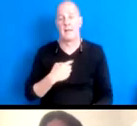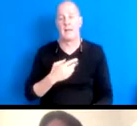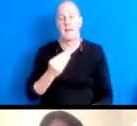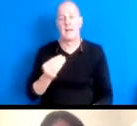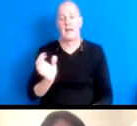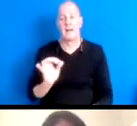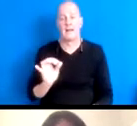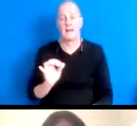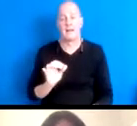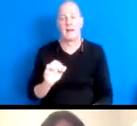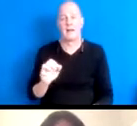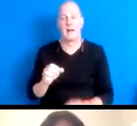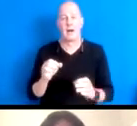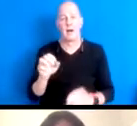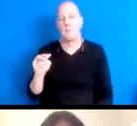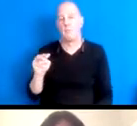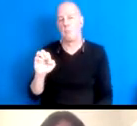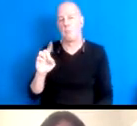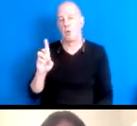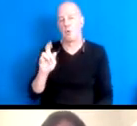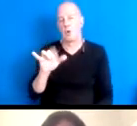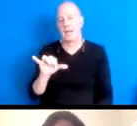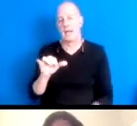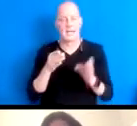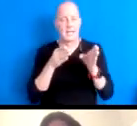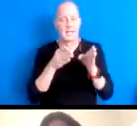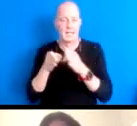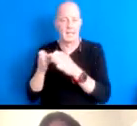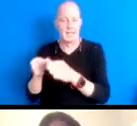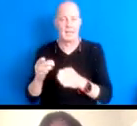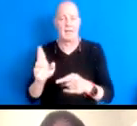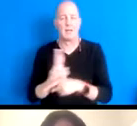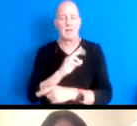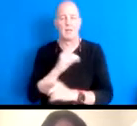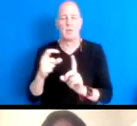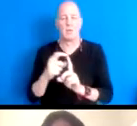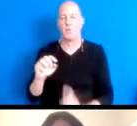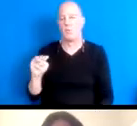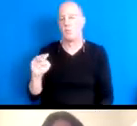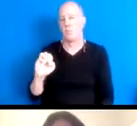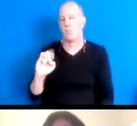16:21:22 modality, in my mind, I like to use the word modality because in its most technical